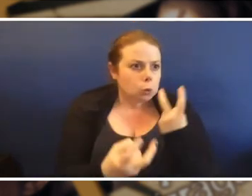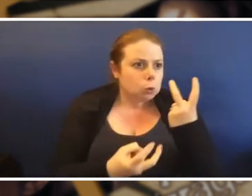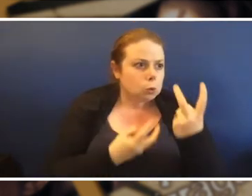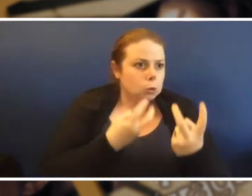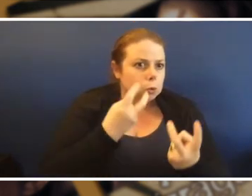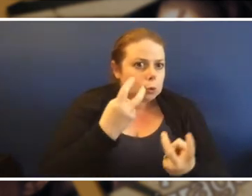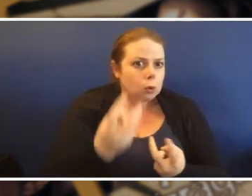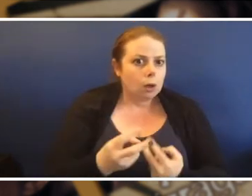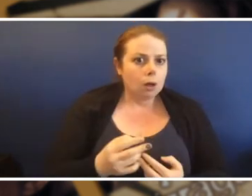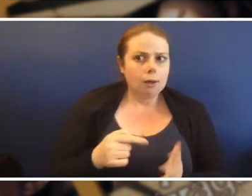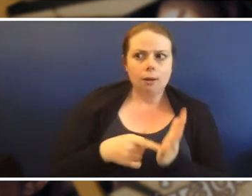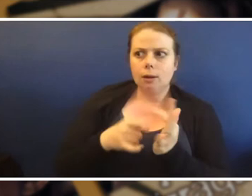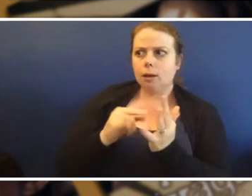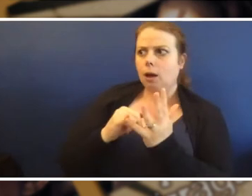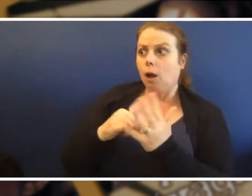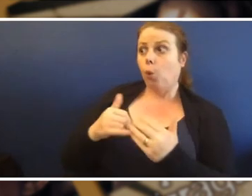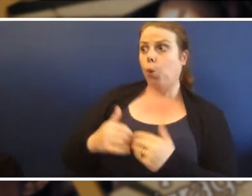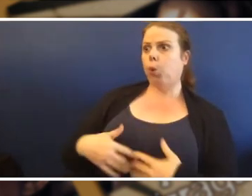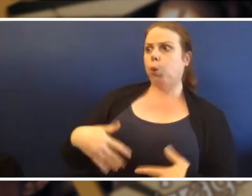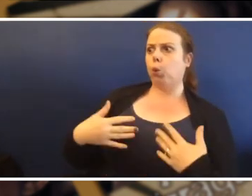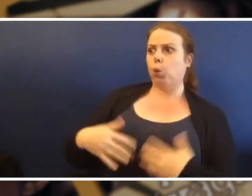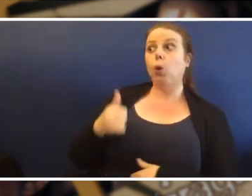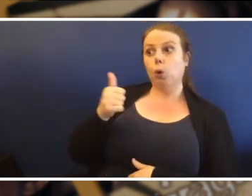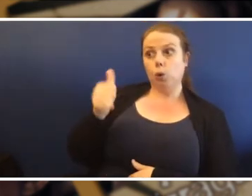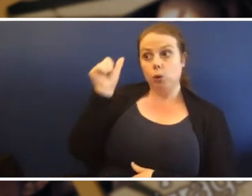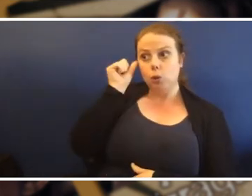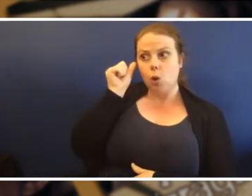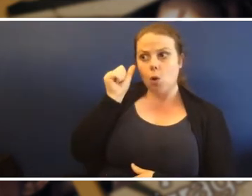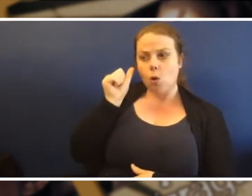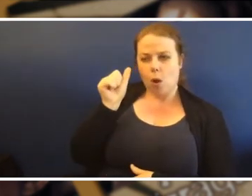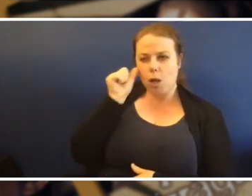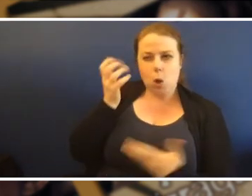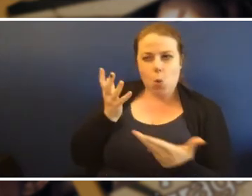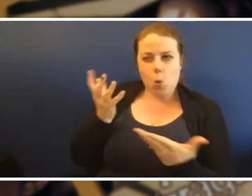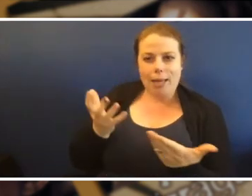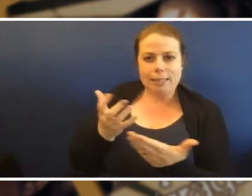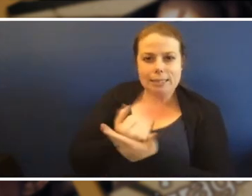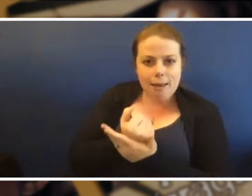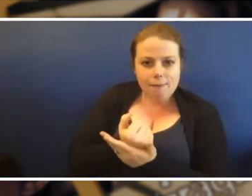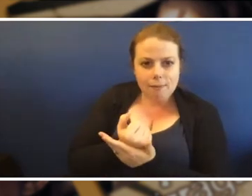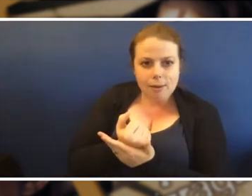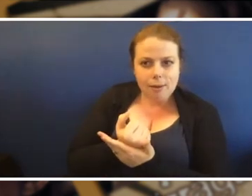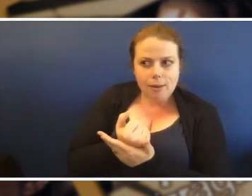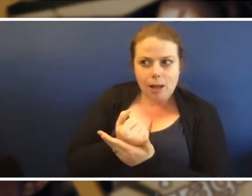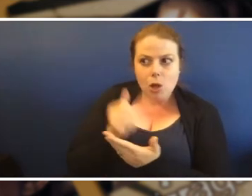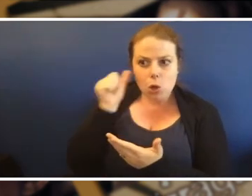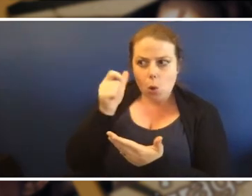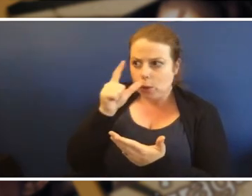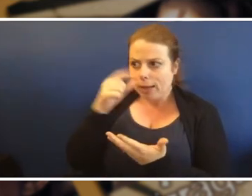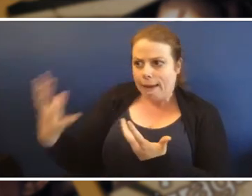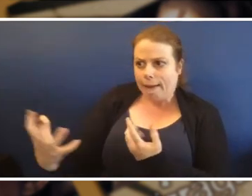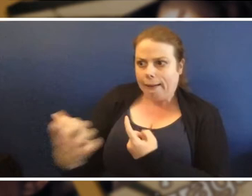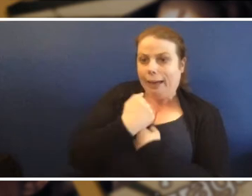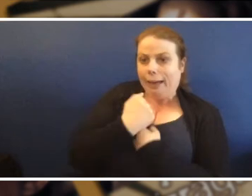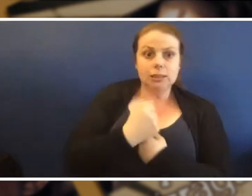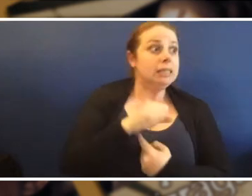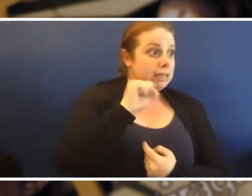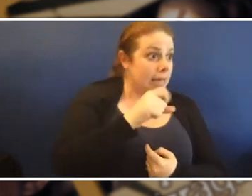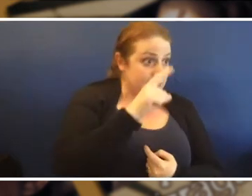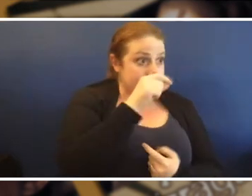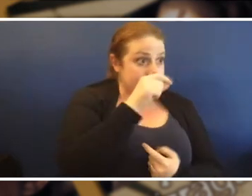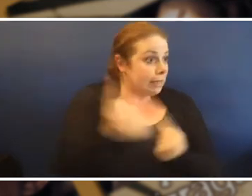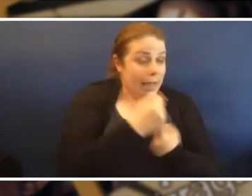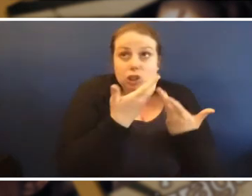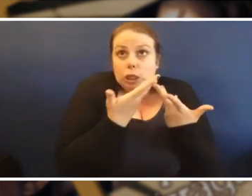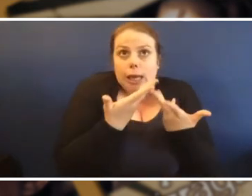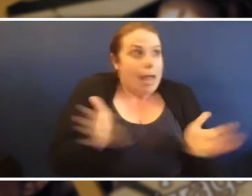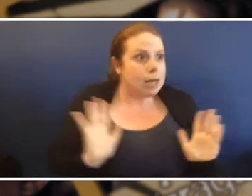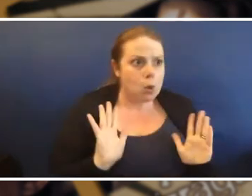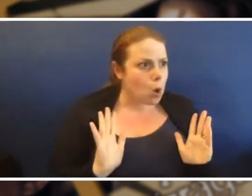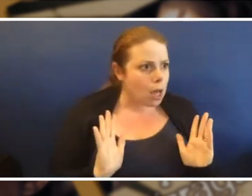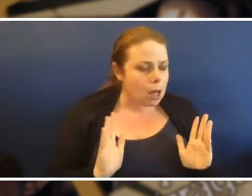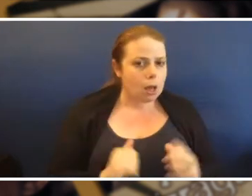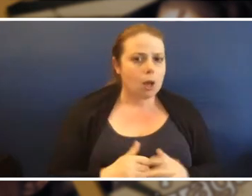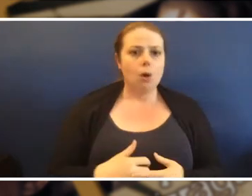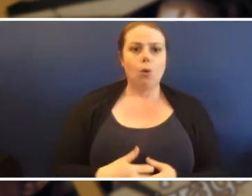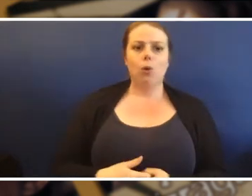good to know that nowhere is safe. Boori: Nowhere is safe. Tess: They can get you in the sea. Borri: Anywhere. Again.